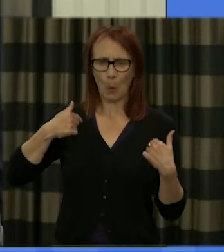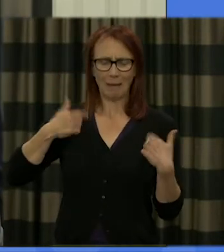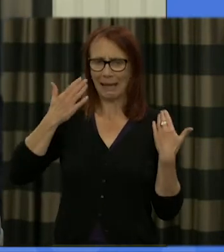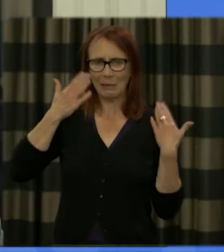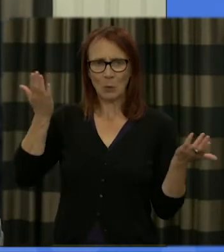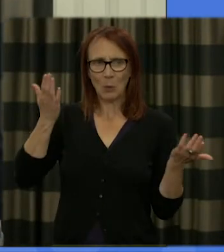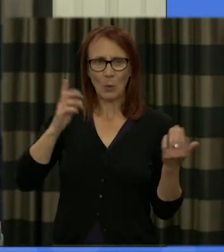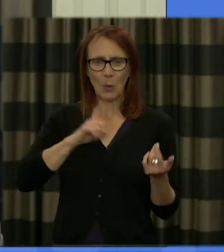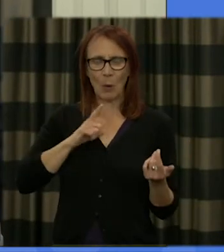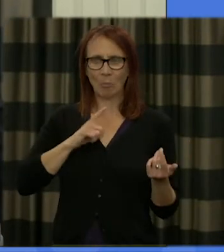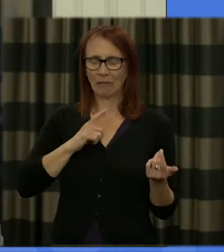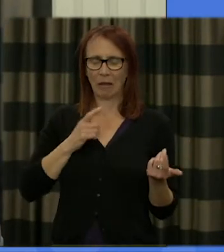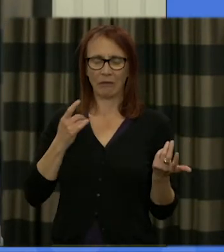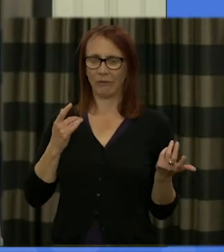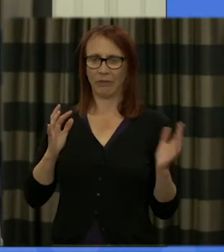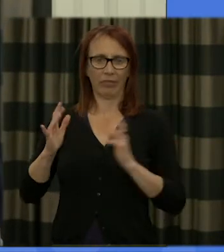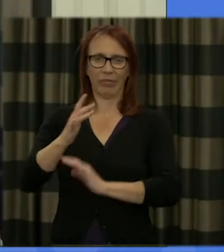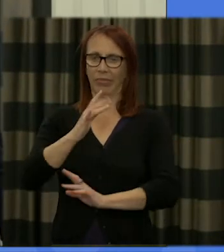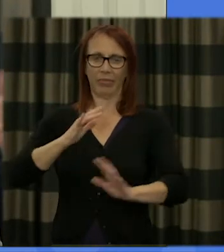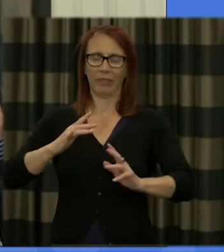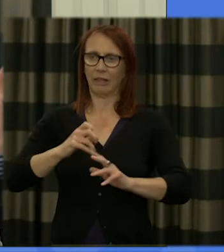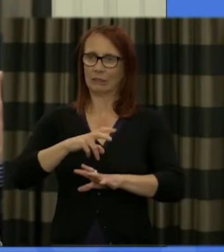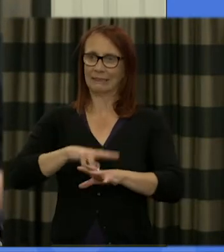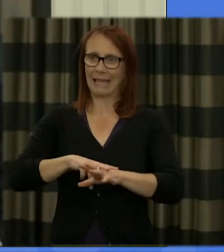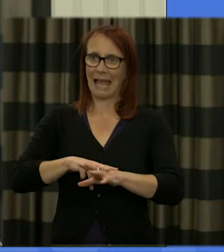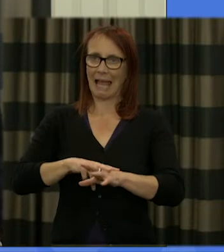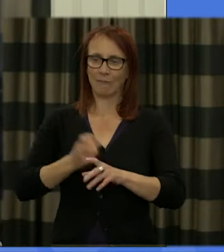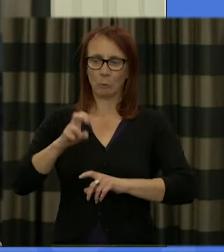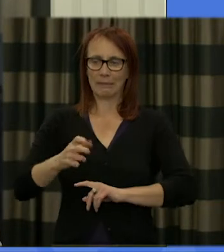there are so many of us and we come and go and we sit in the back and we watch